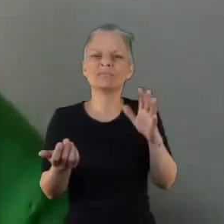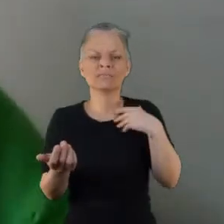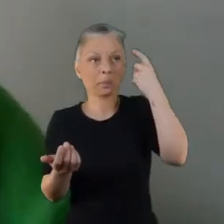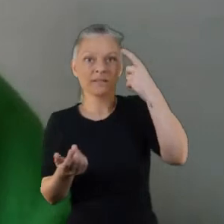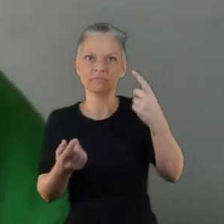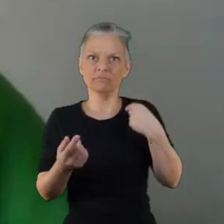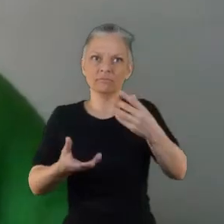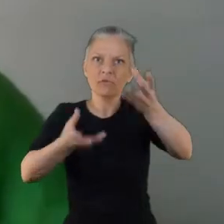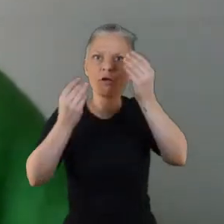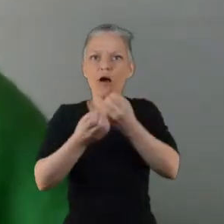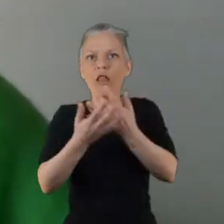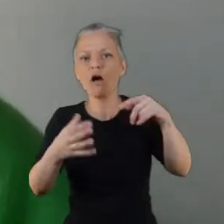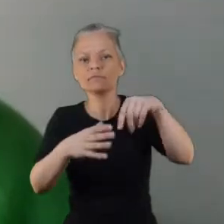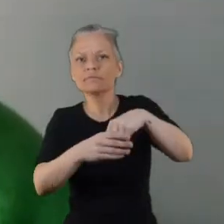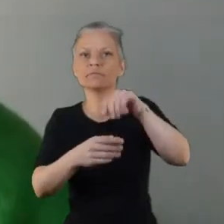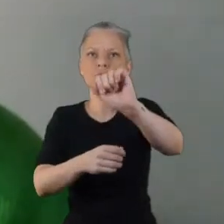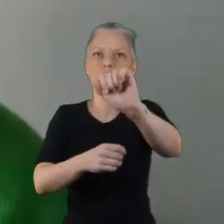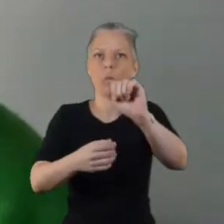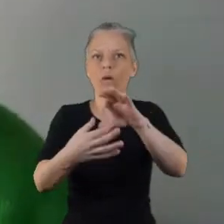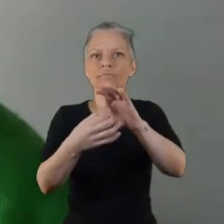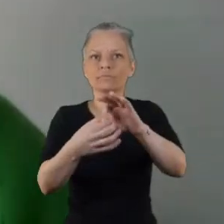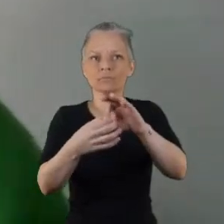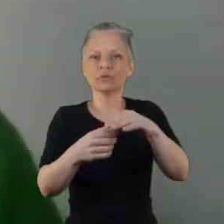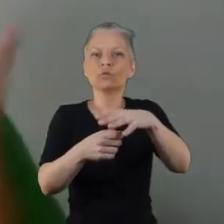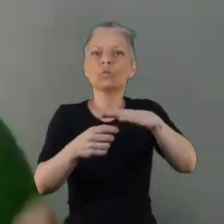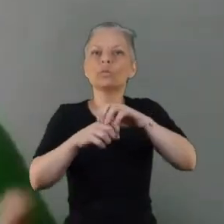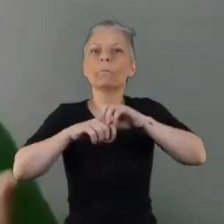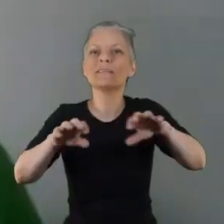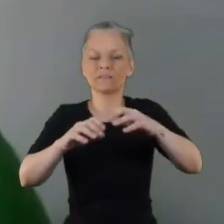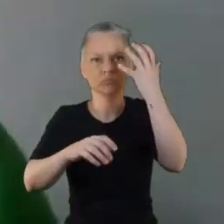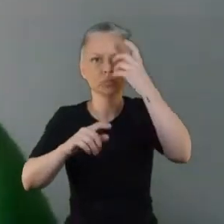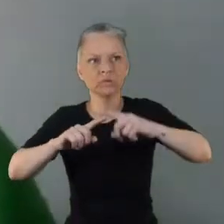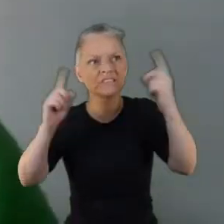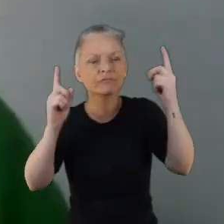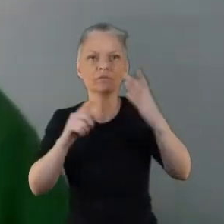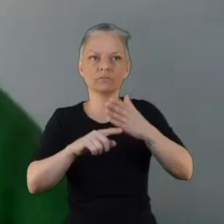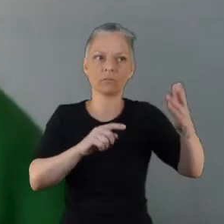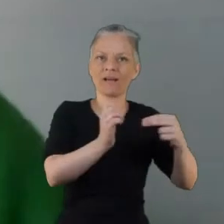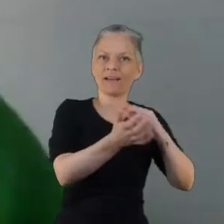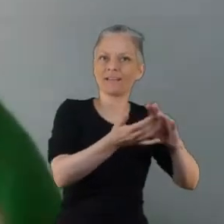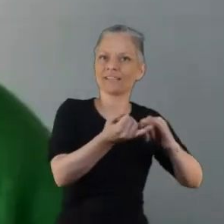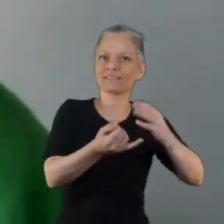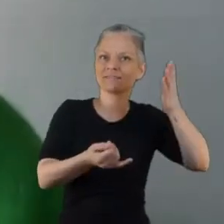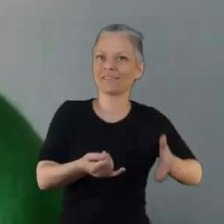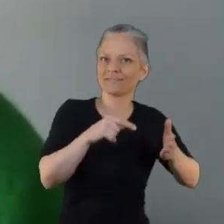I think for me what worked well was often people you know the variety of options for taking part.